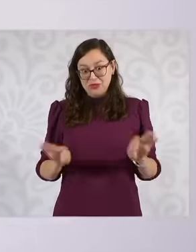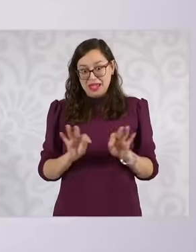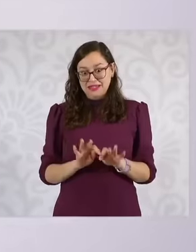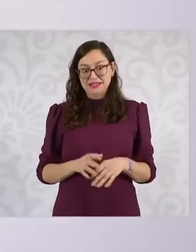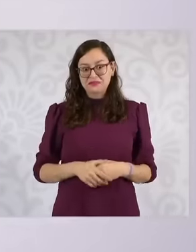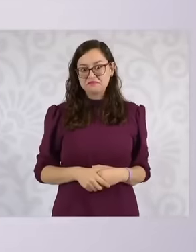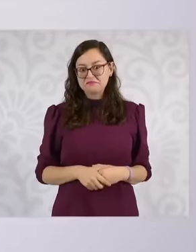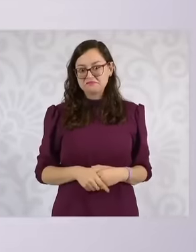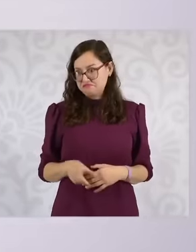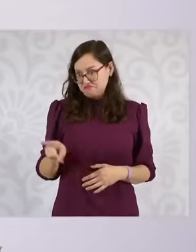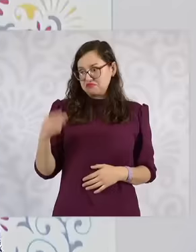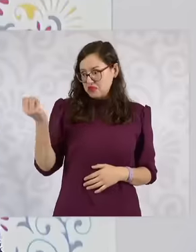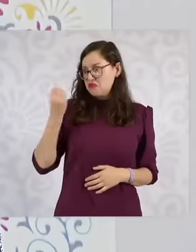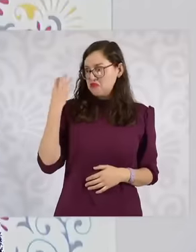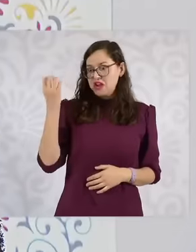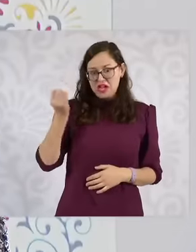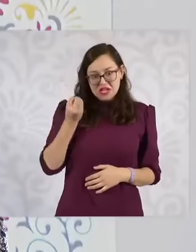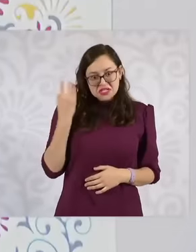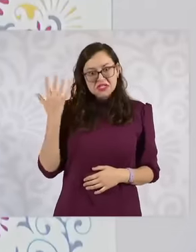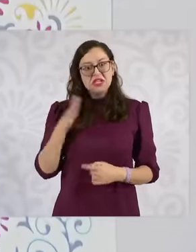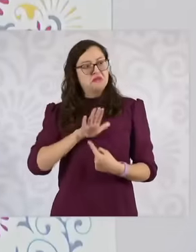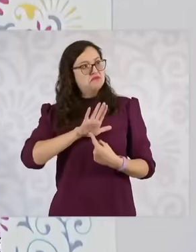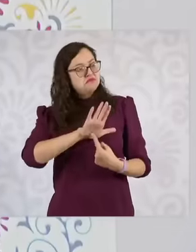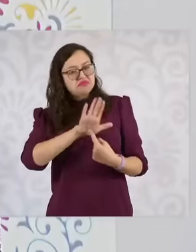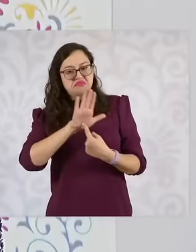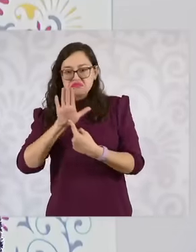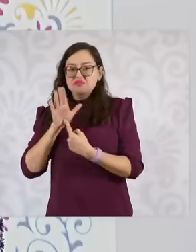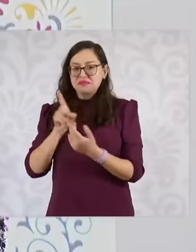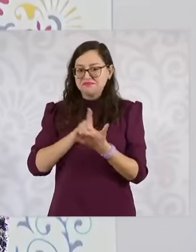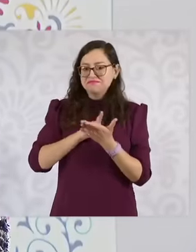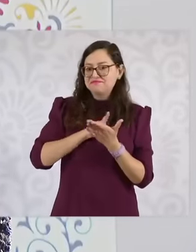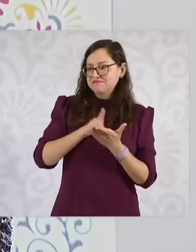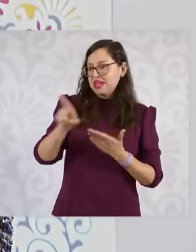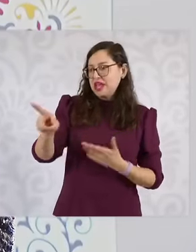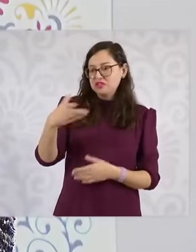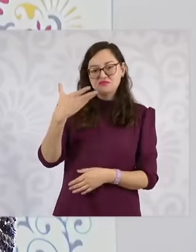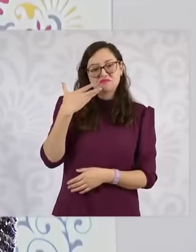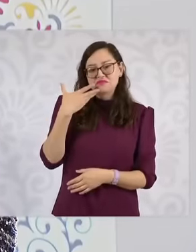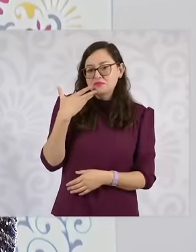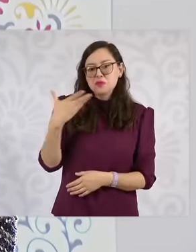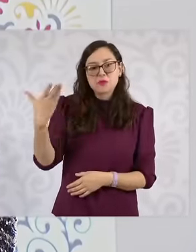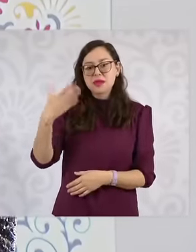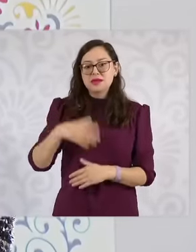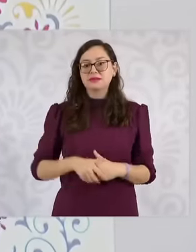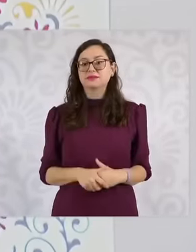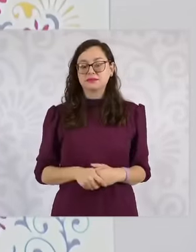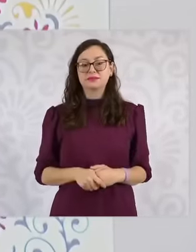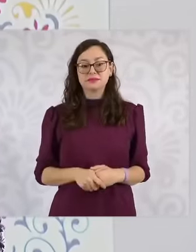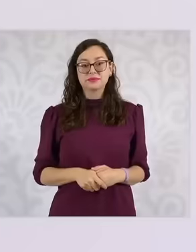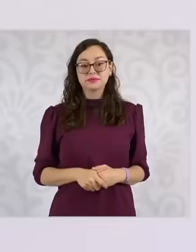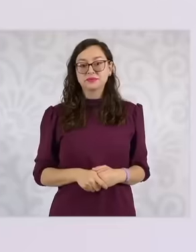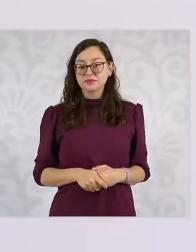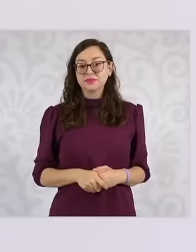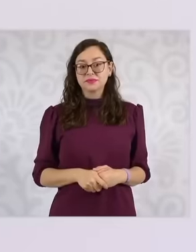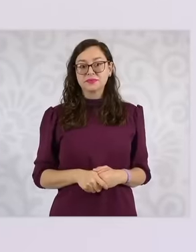they are in their right to hold conferences and we welcome that freedom of